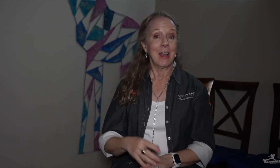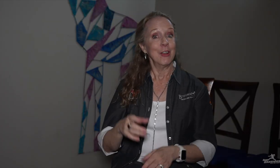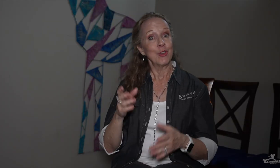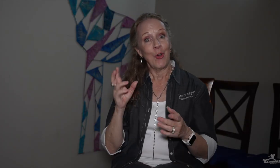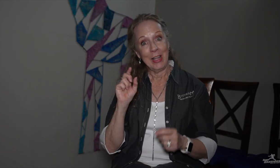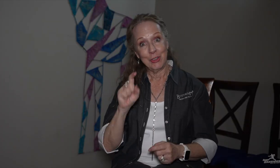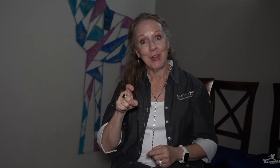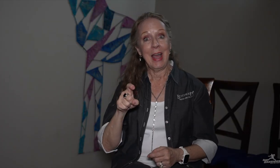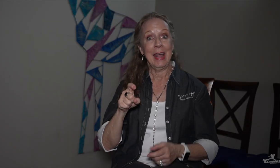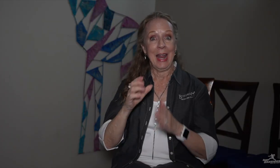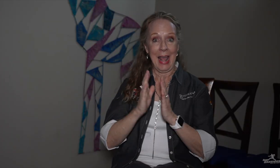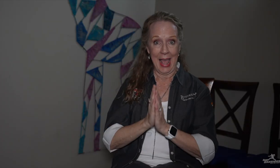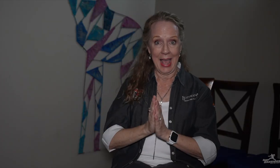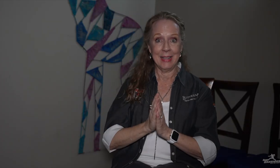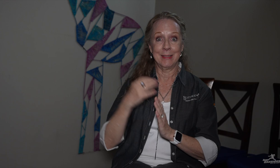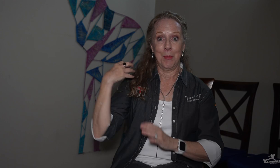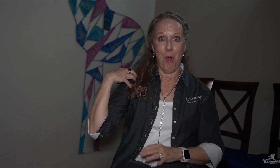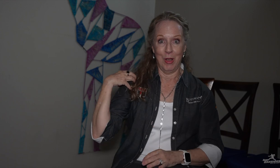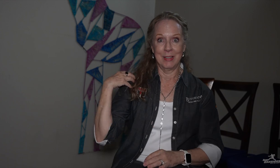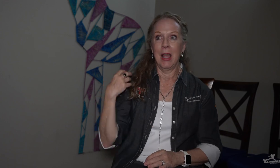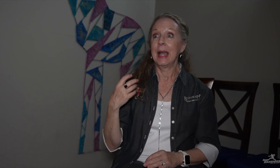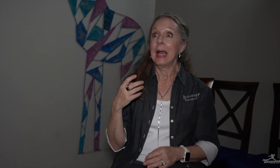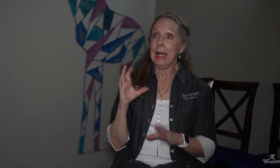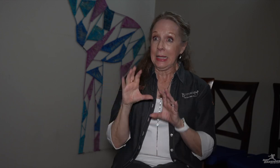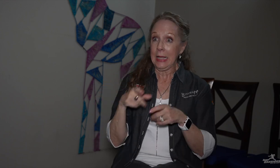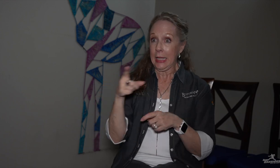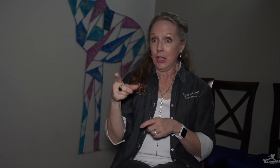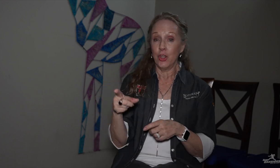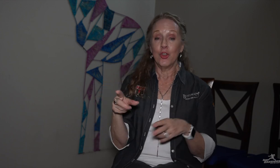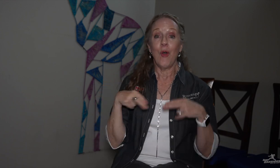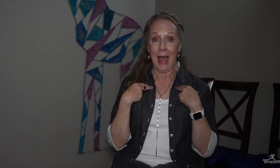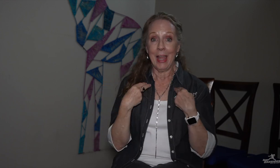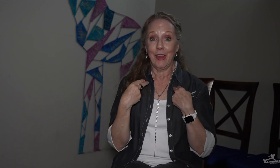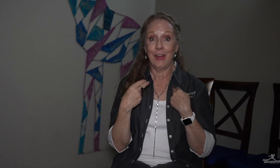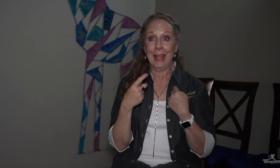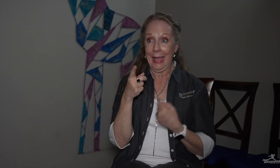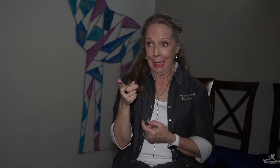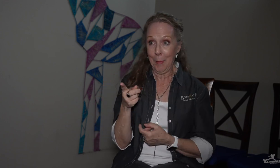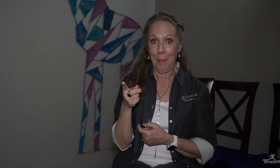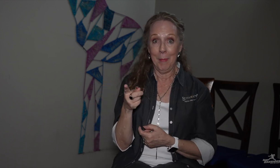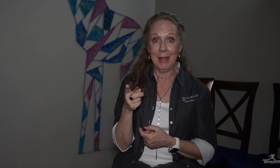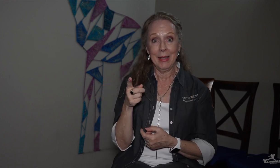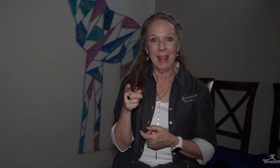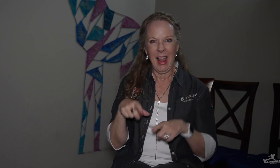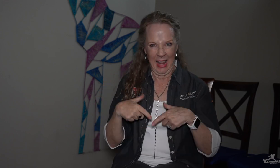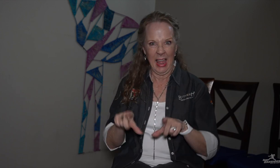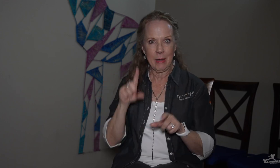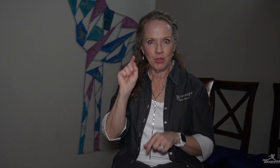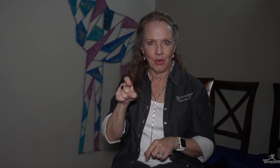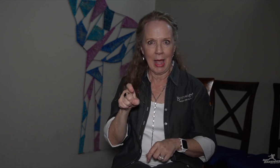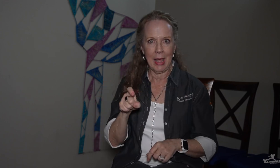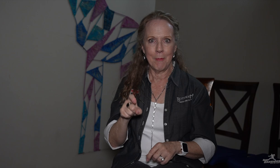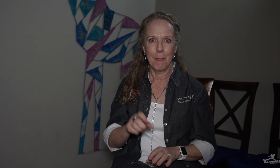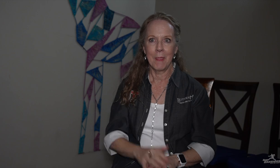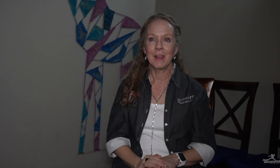I had to ask the boss if he could hire him, let him work.